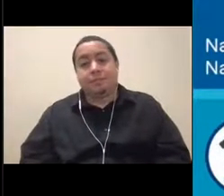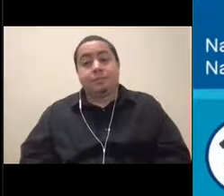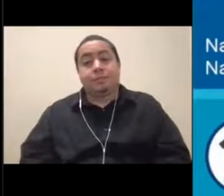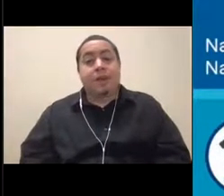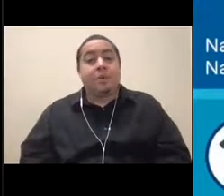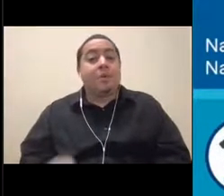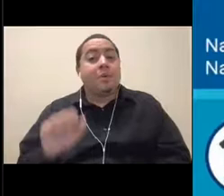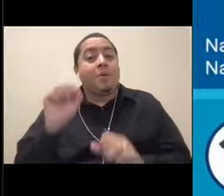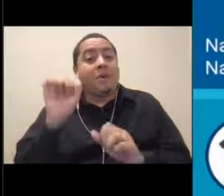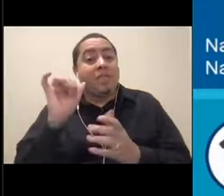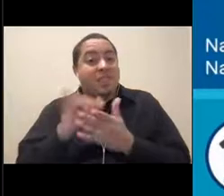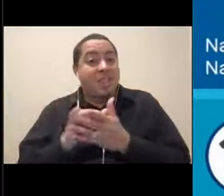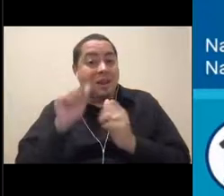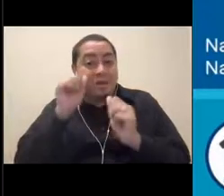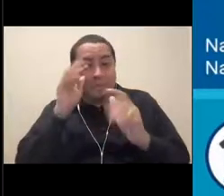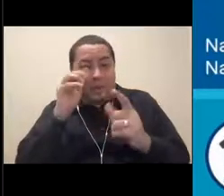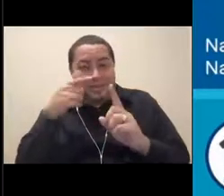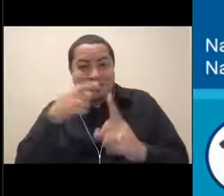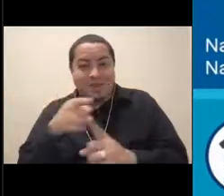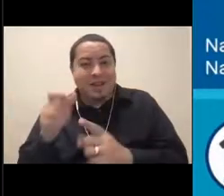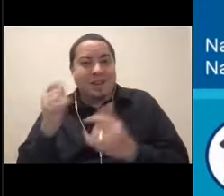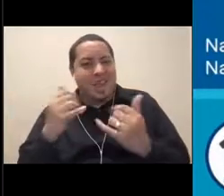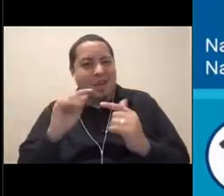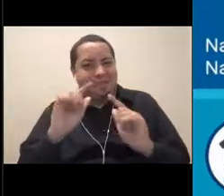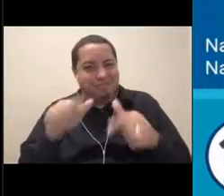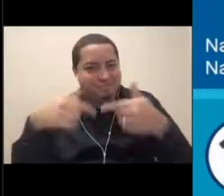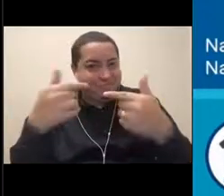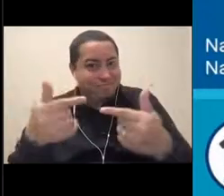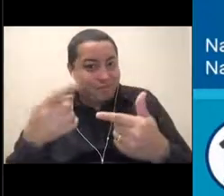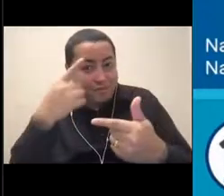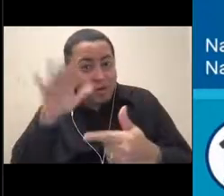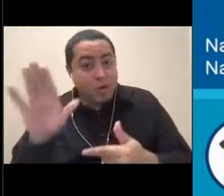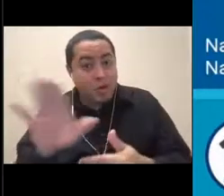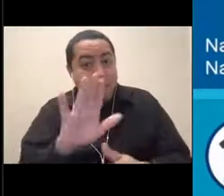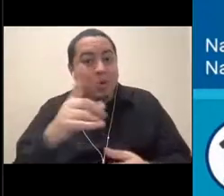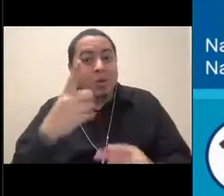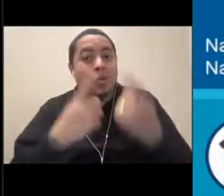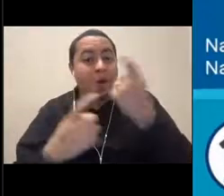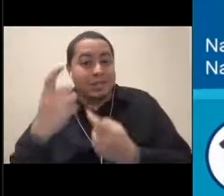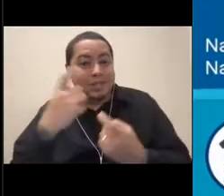we'll hand it over for some questions. [Nicole] That is great. Thanks, Nick.